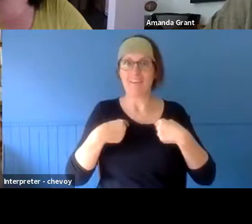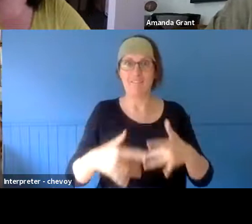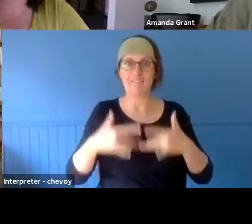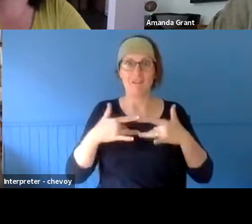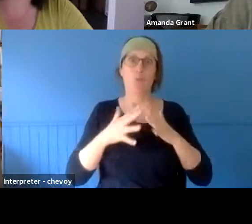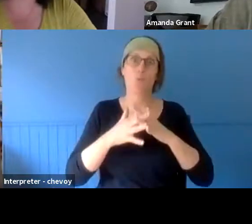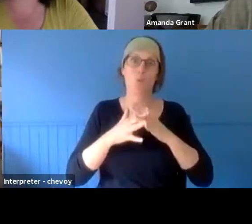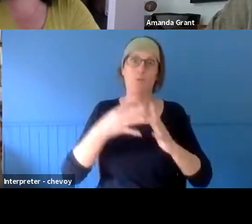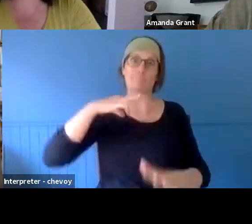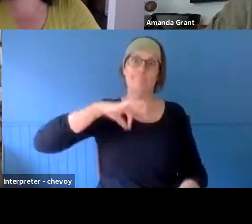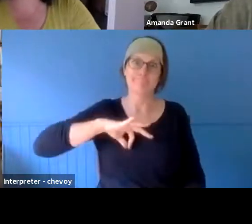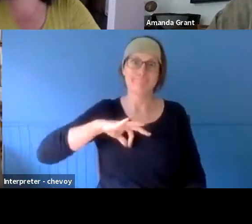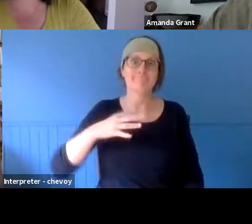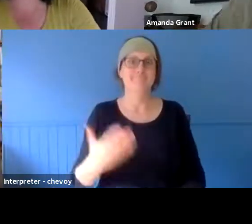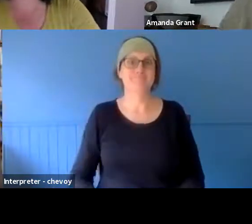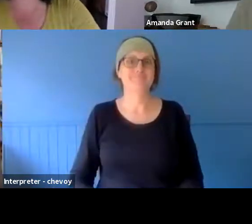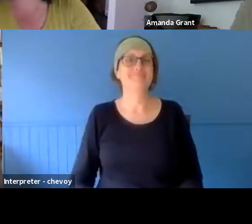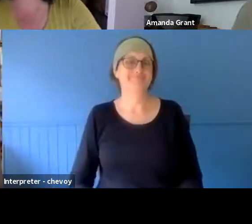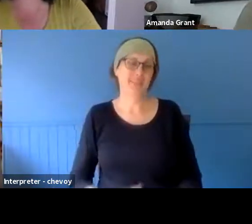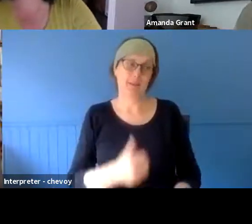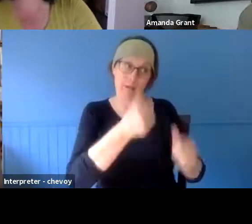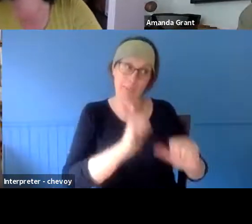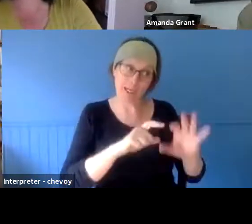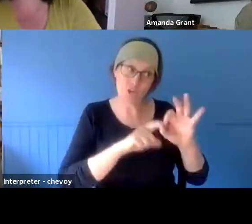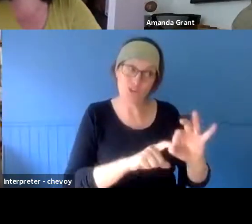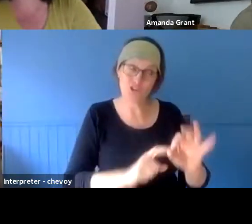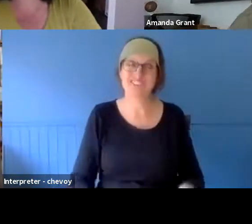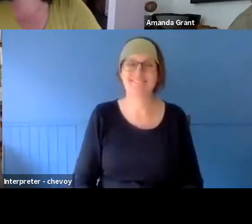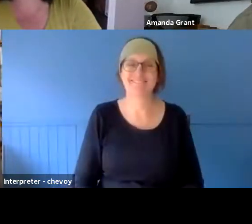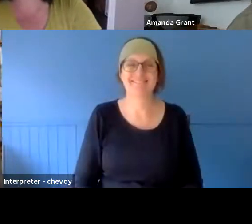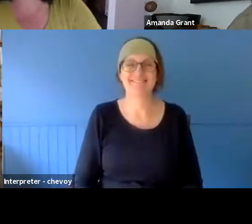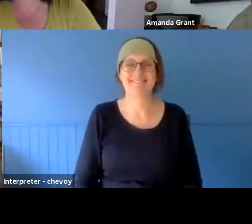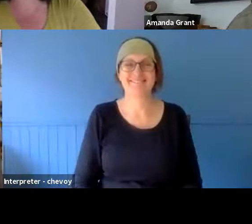ask that next...! Good! >> CHRISTOPHER COWLES: Through the